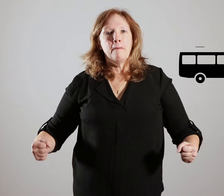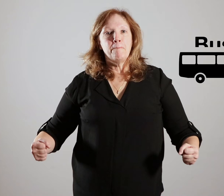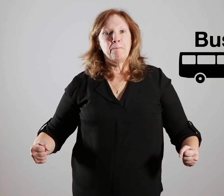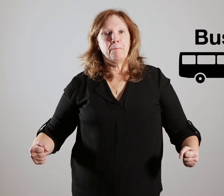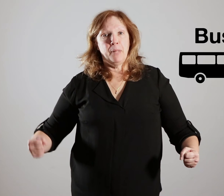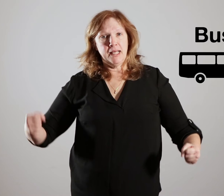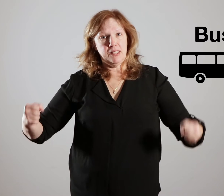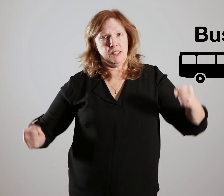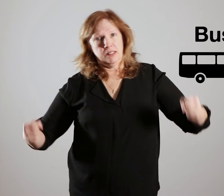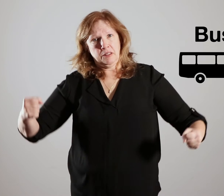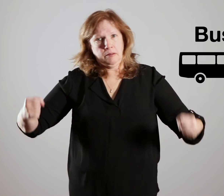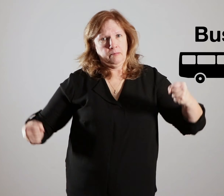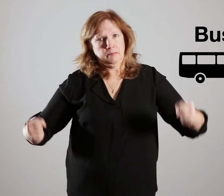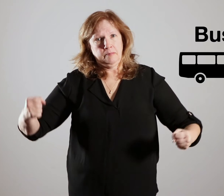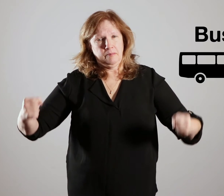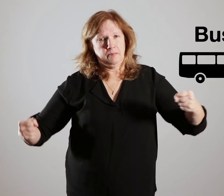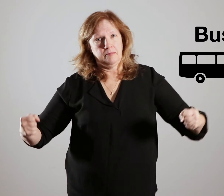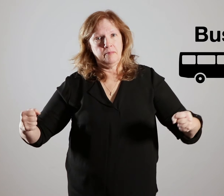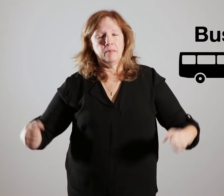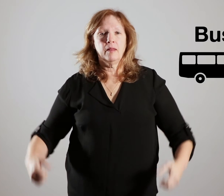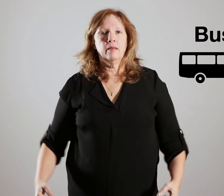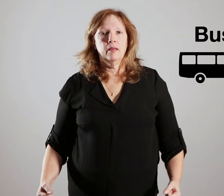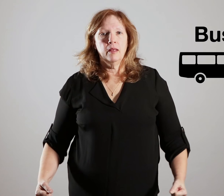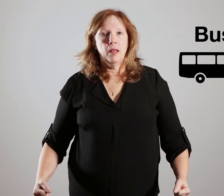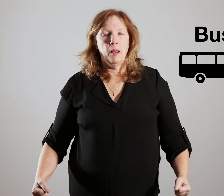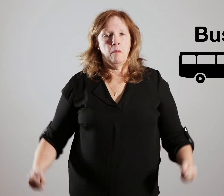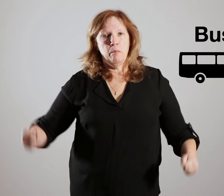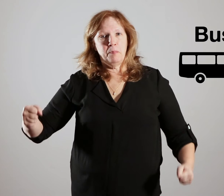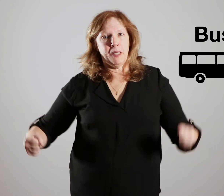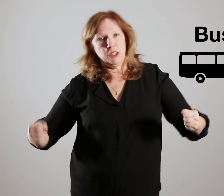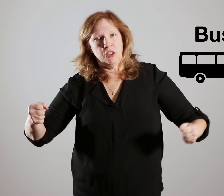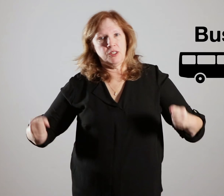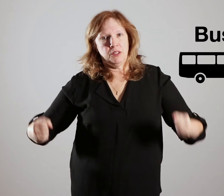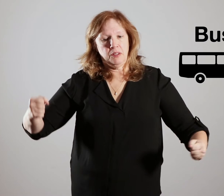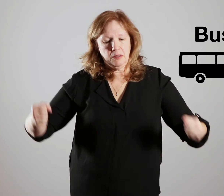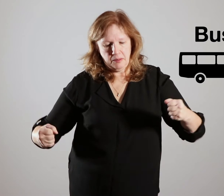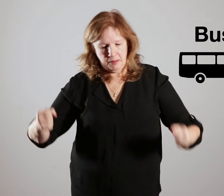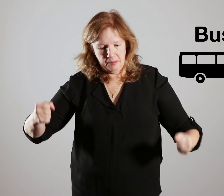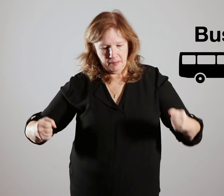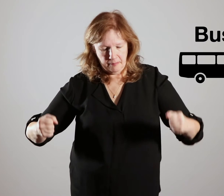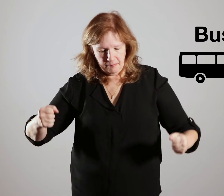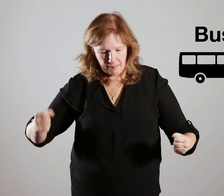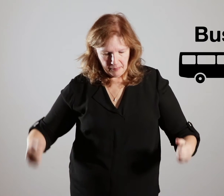[person signing bus] bus